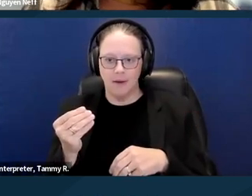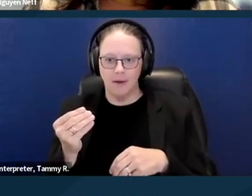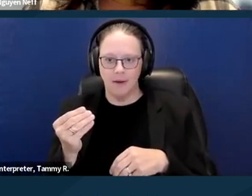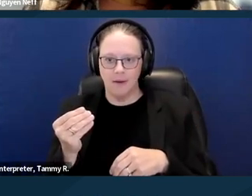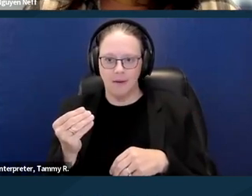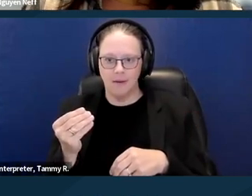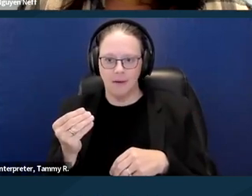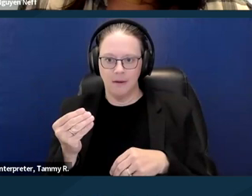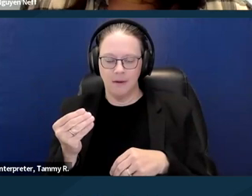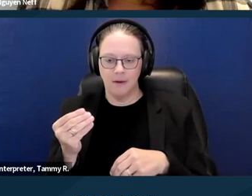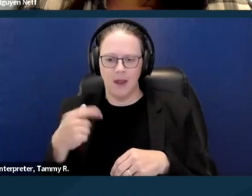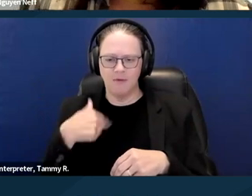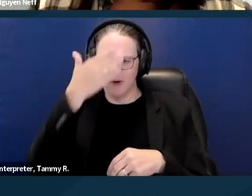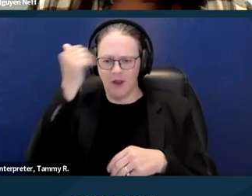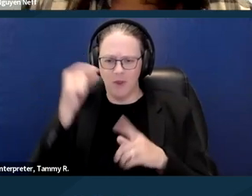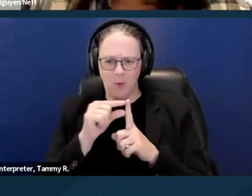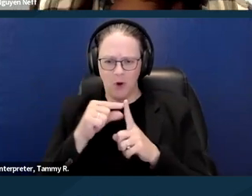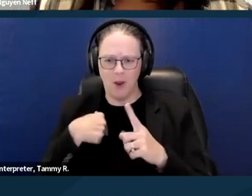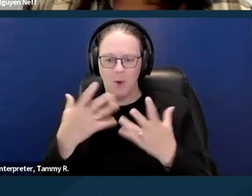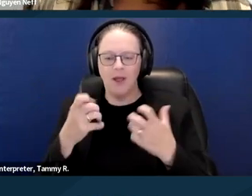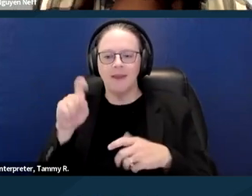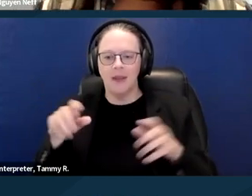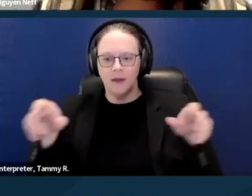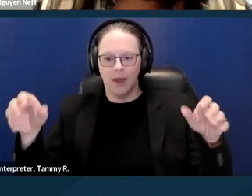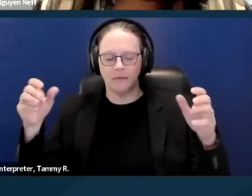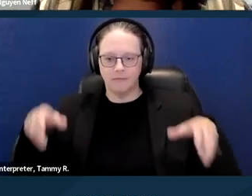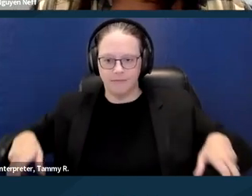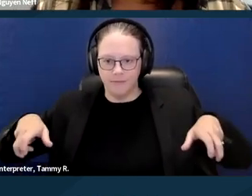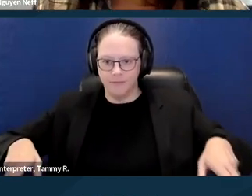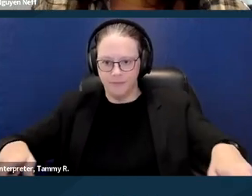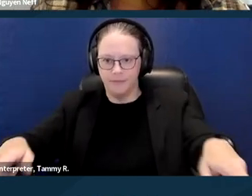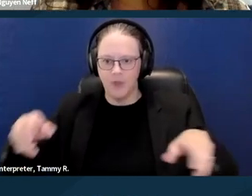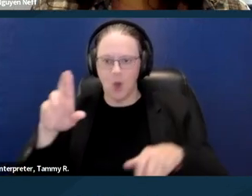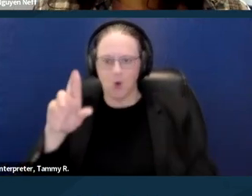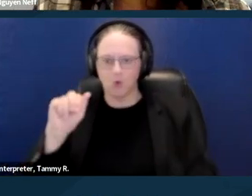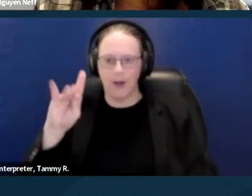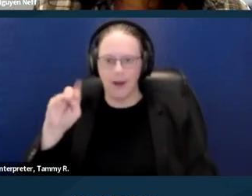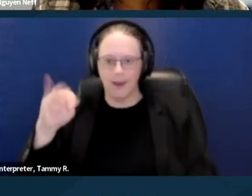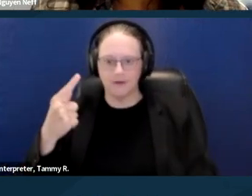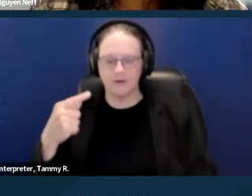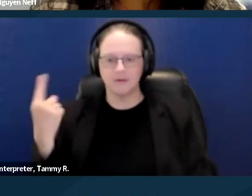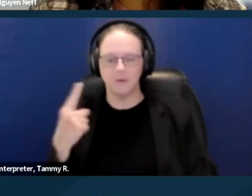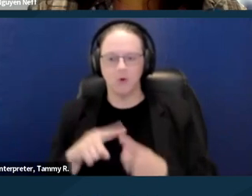I am forgetting the word at the moment, you know, railings, they need something to hold onto to get up and down the steps.